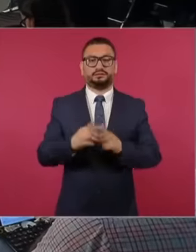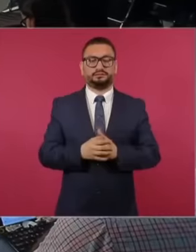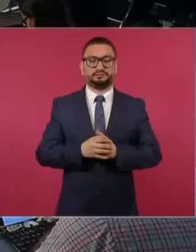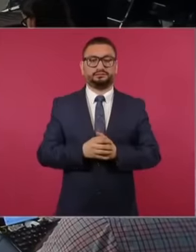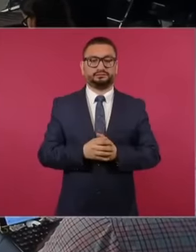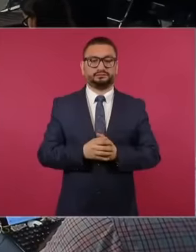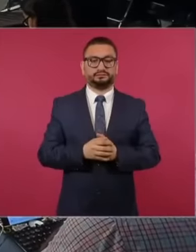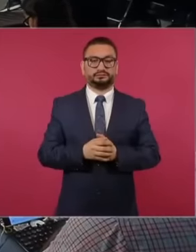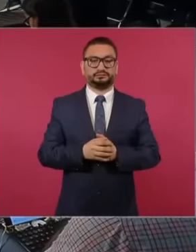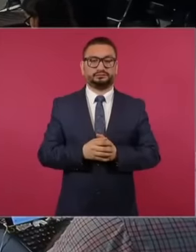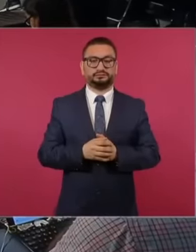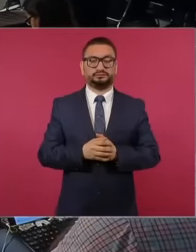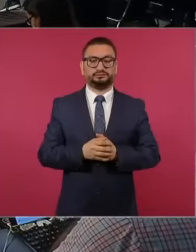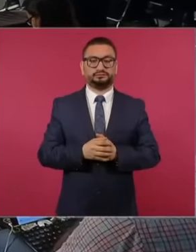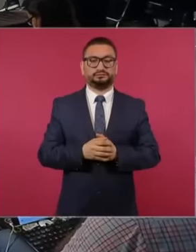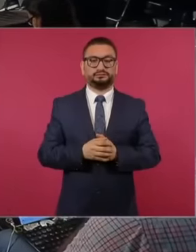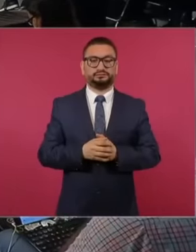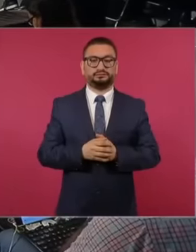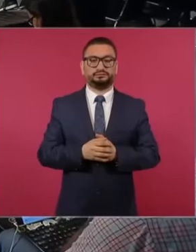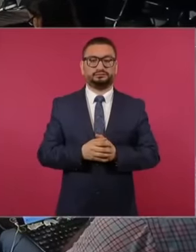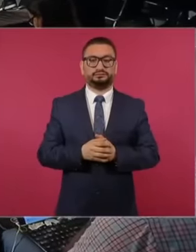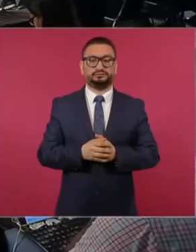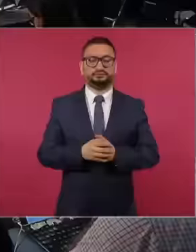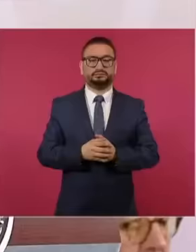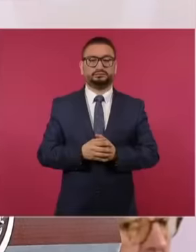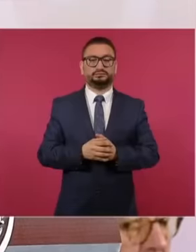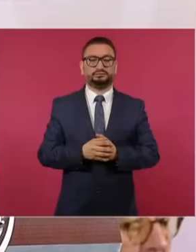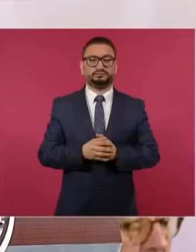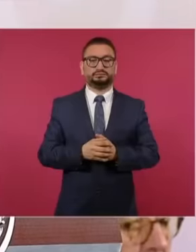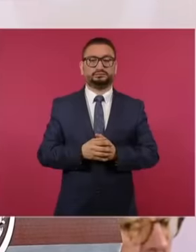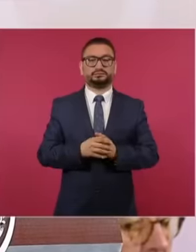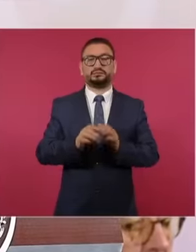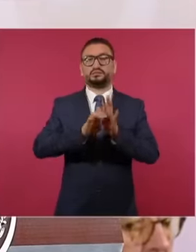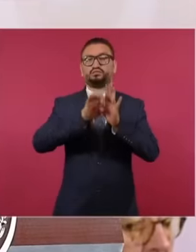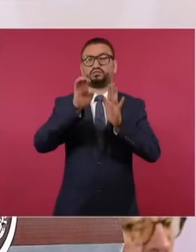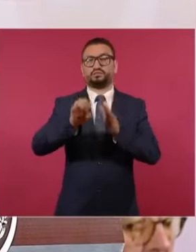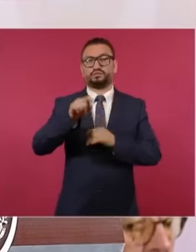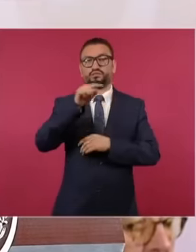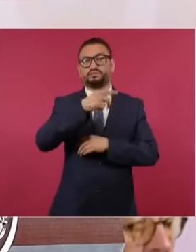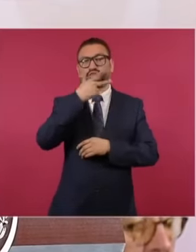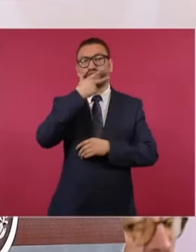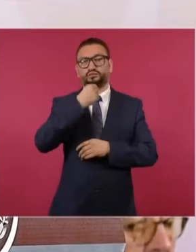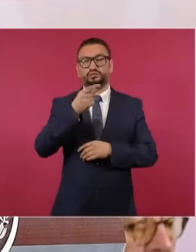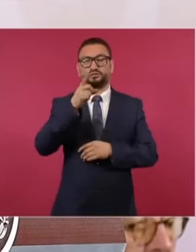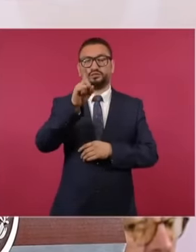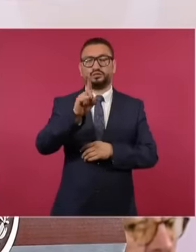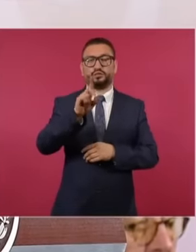to Mr. Duarte of